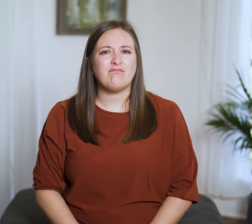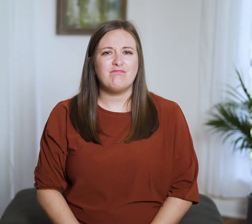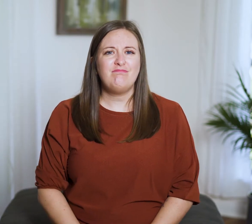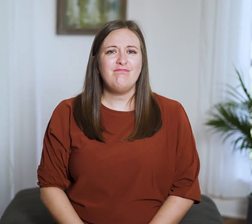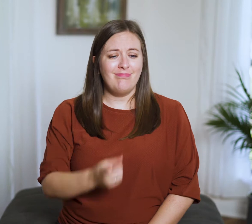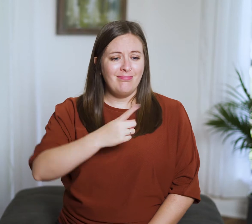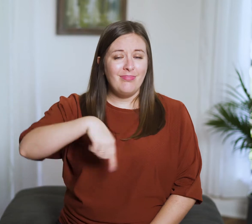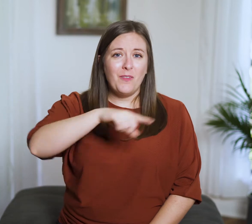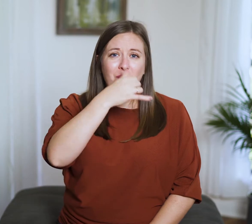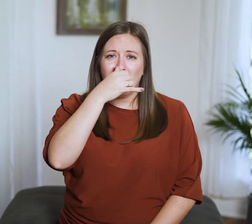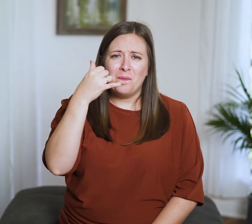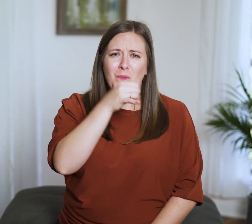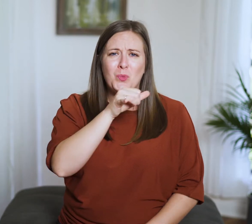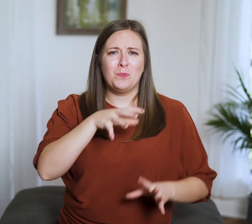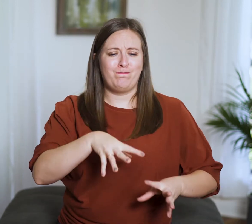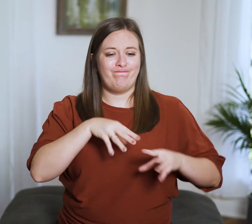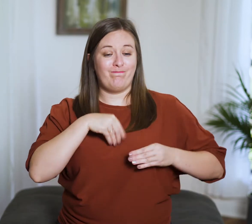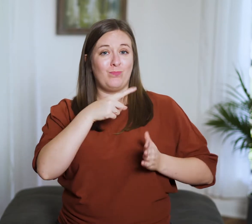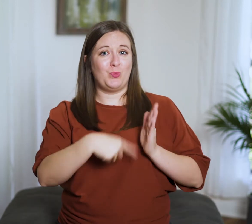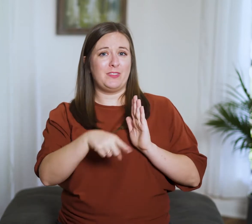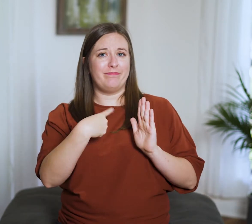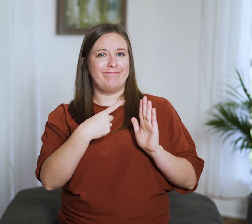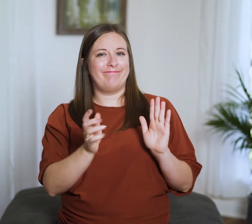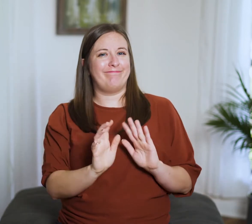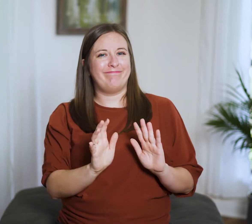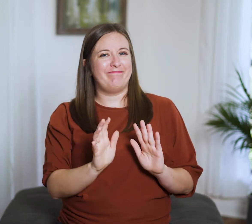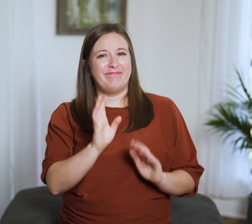The fool doesn’t even listen to correction at all;